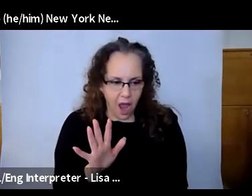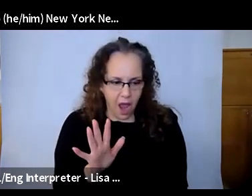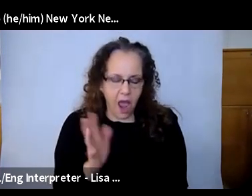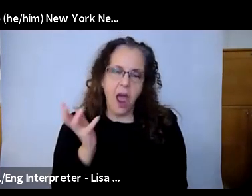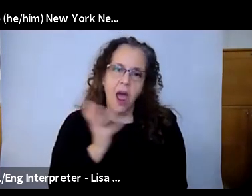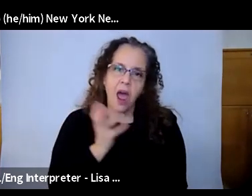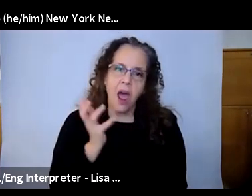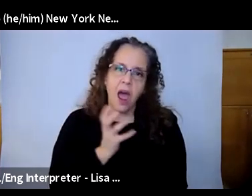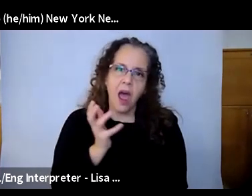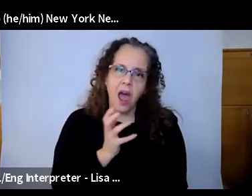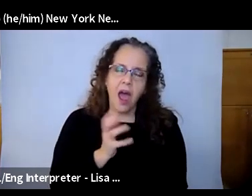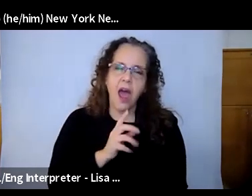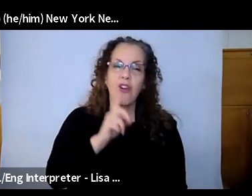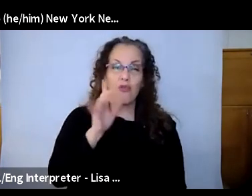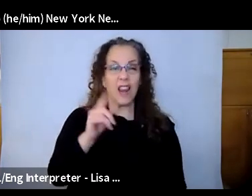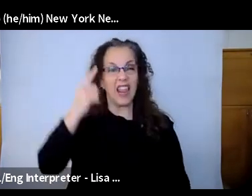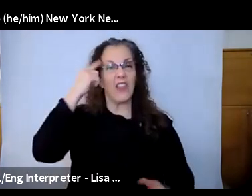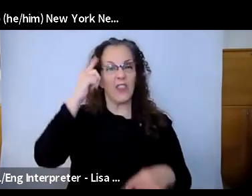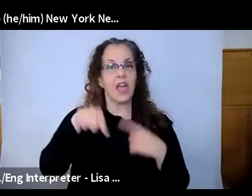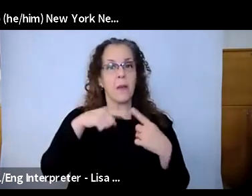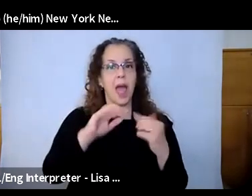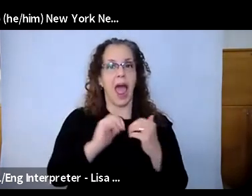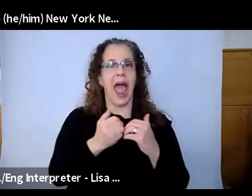put some thought into how you end, you know, to prepare people